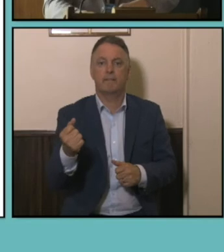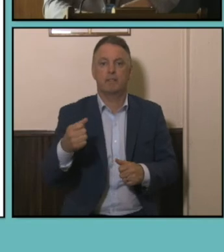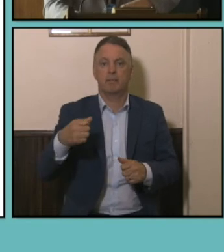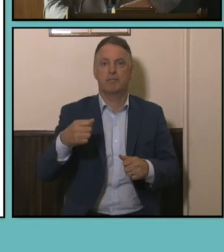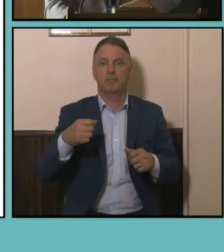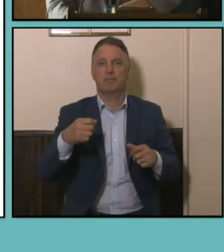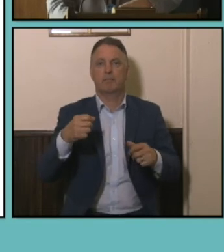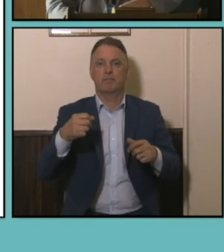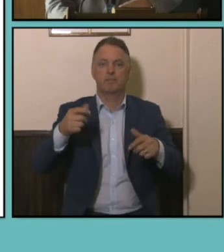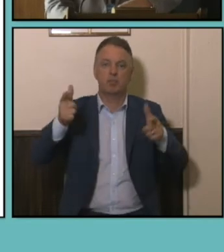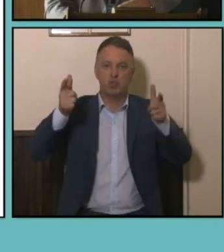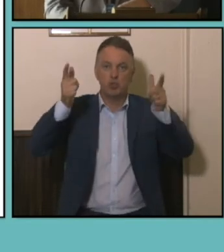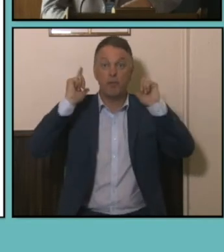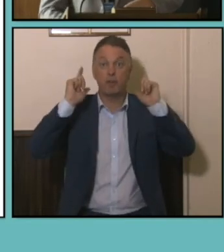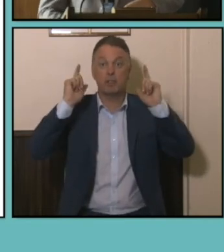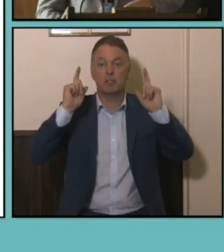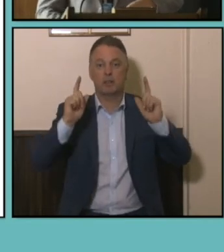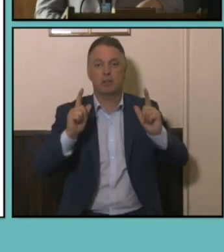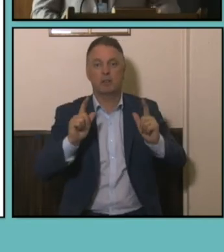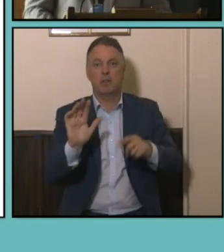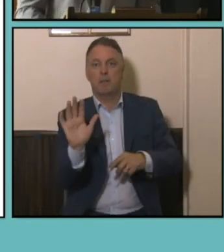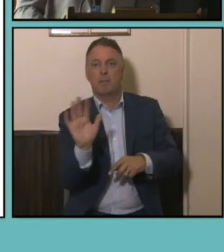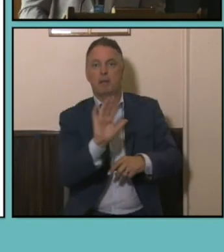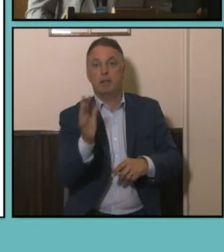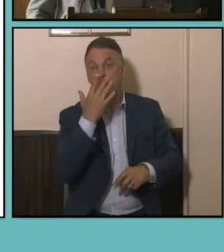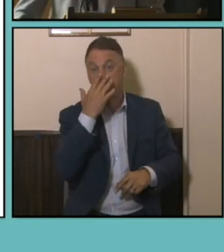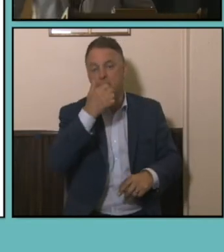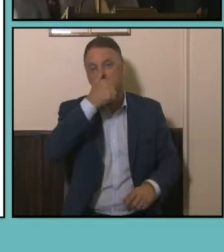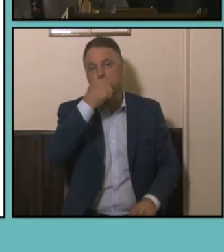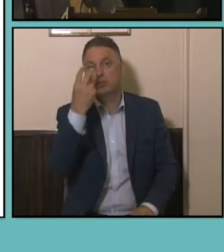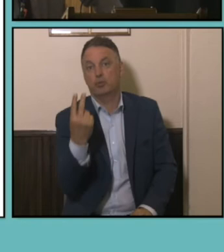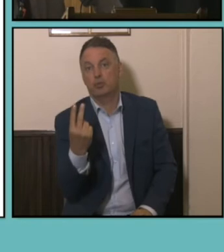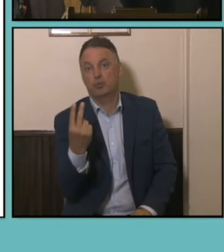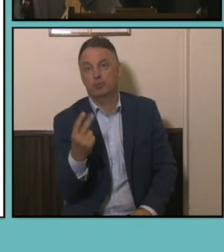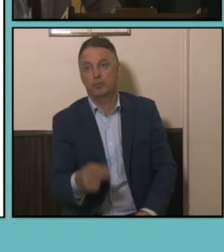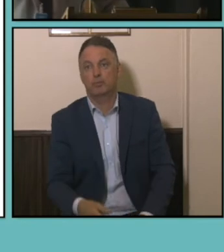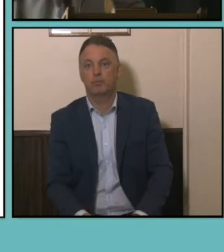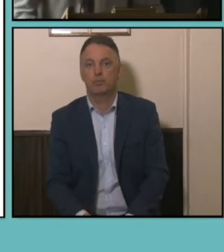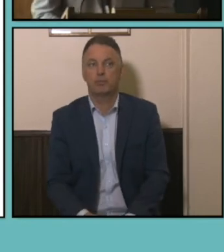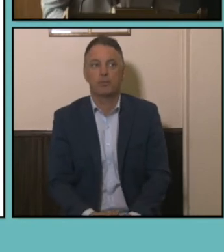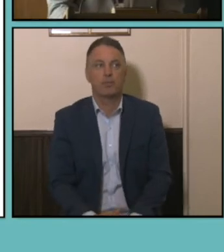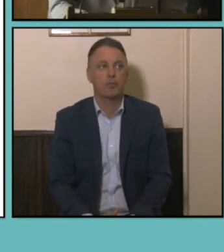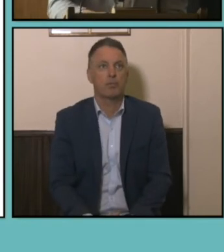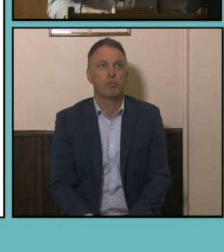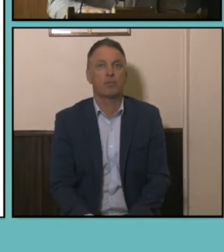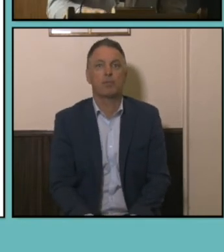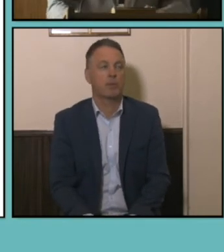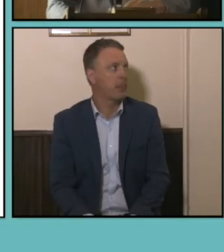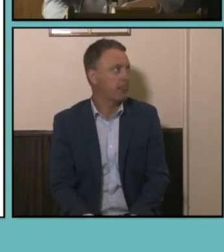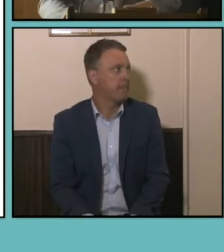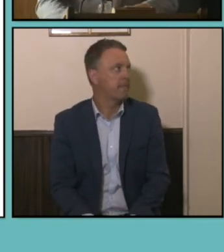supervisors unsurprisingly a median age at 62. So speaking of older Australians